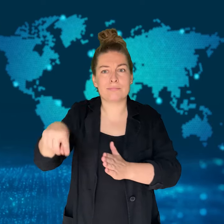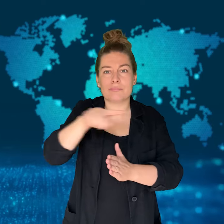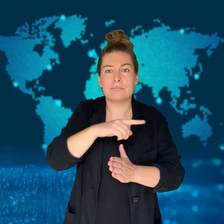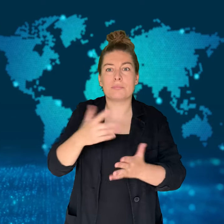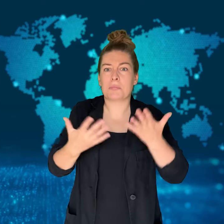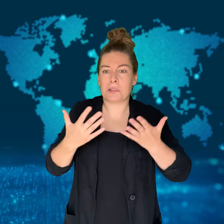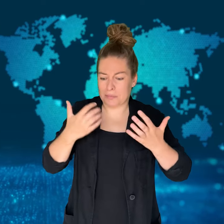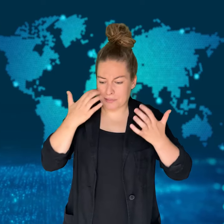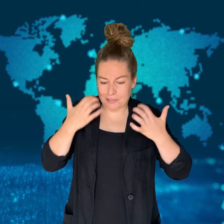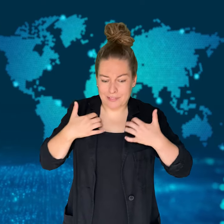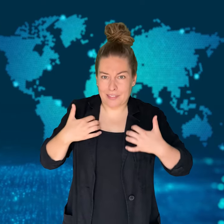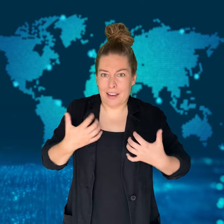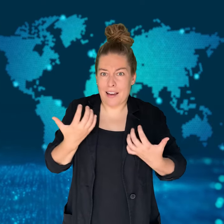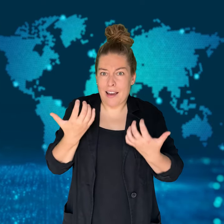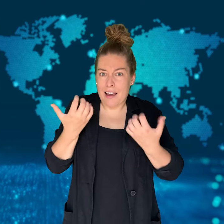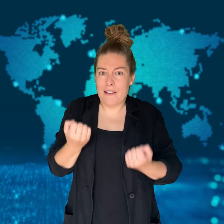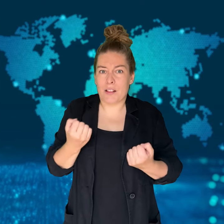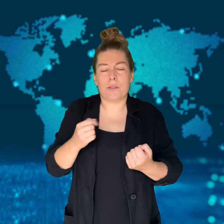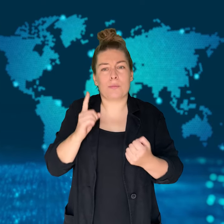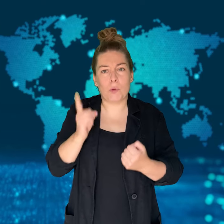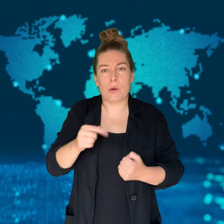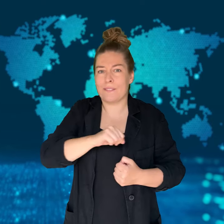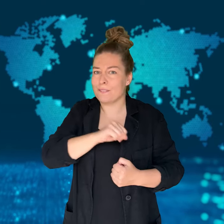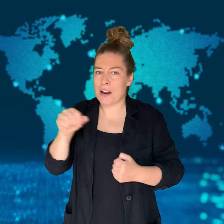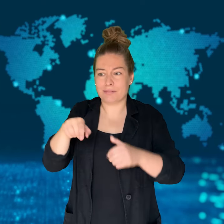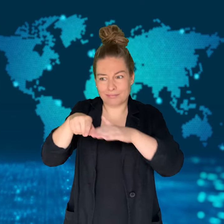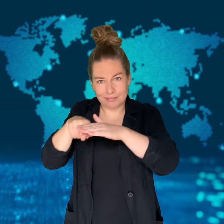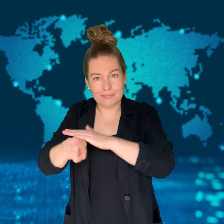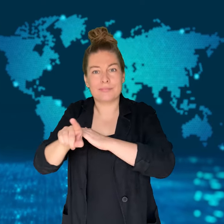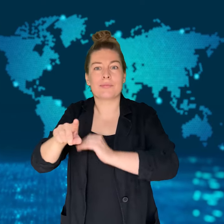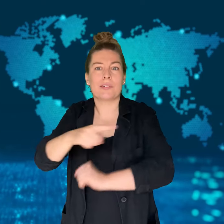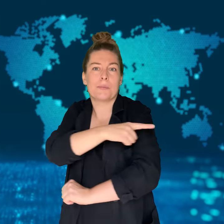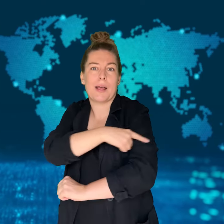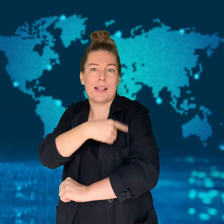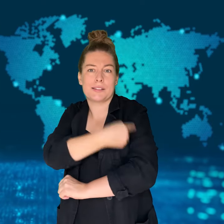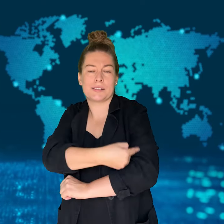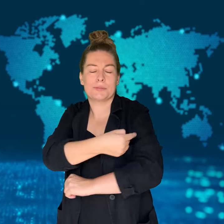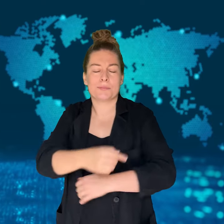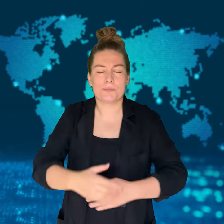seek medical care immediately if they have a skin rash.